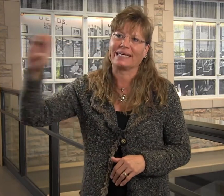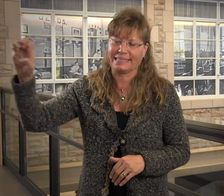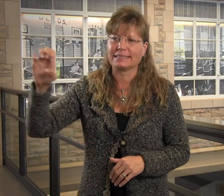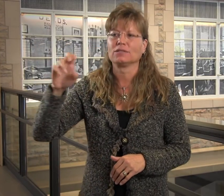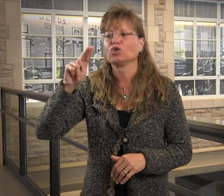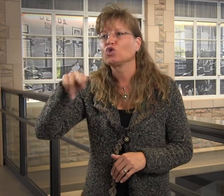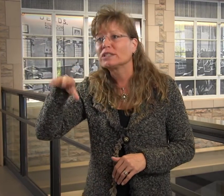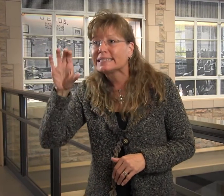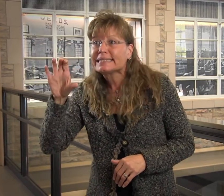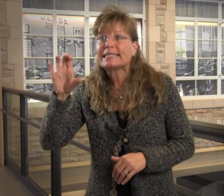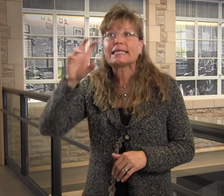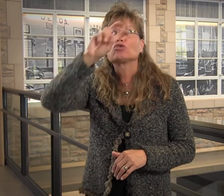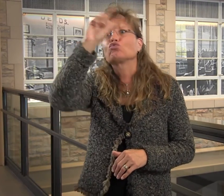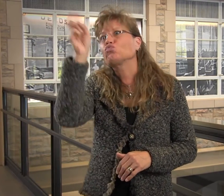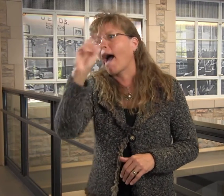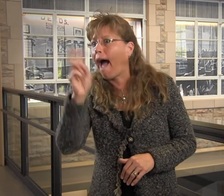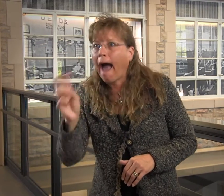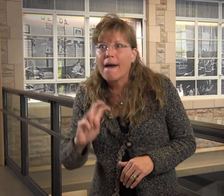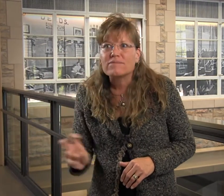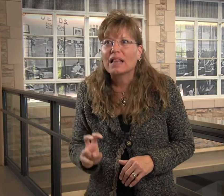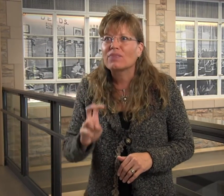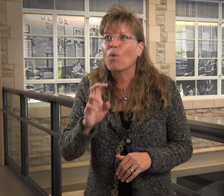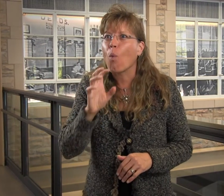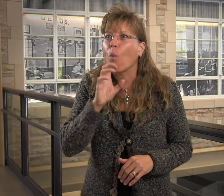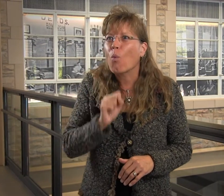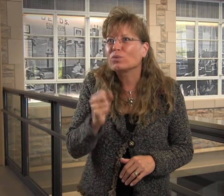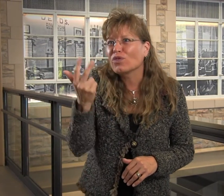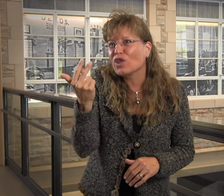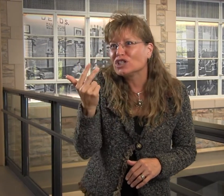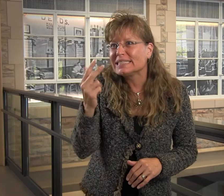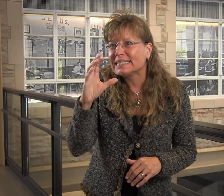I grew up on the East Coast. I traveled quite a bit.